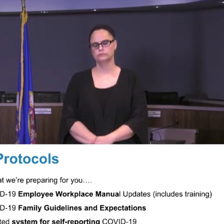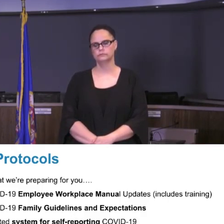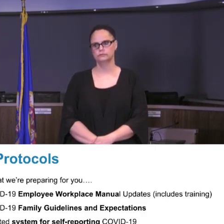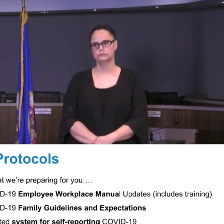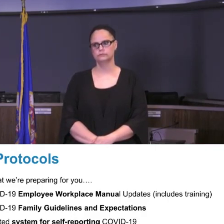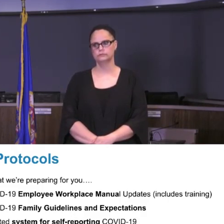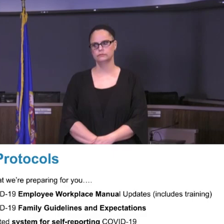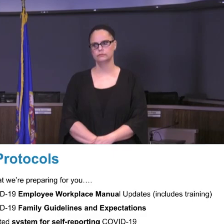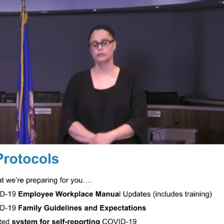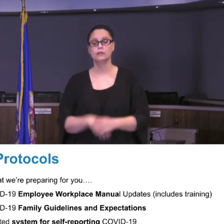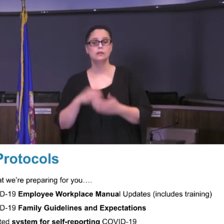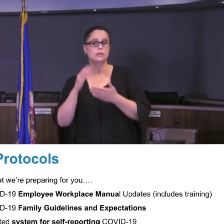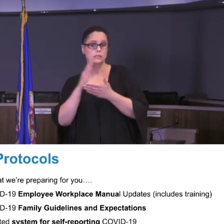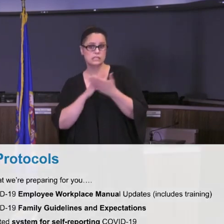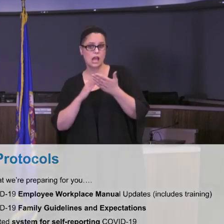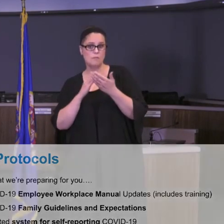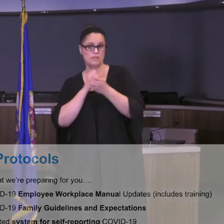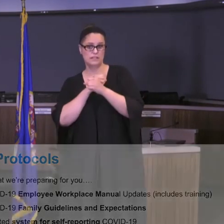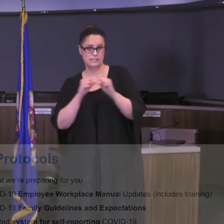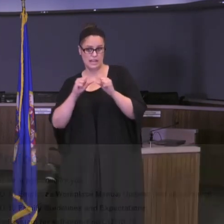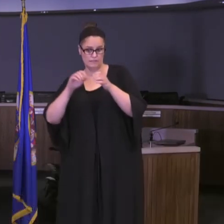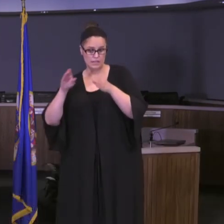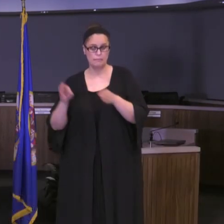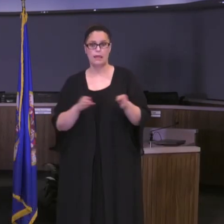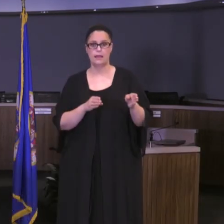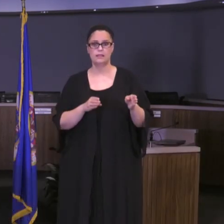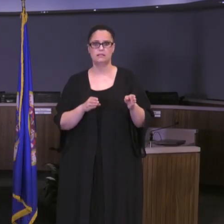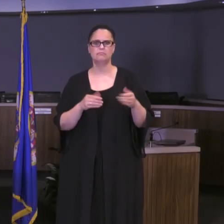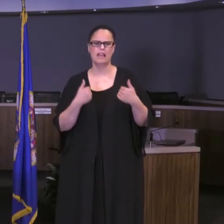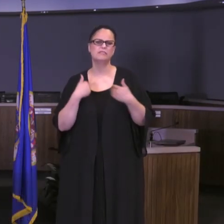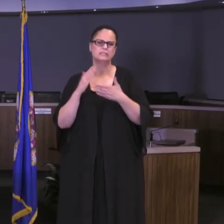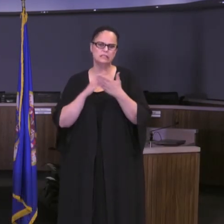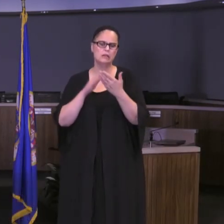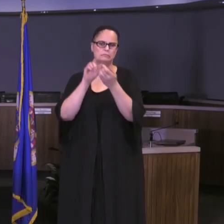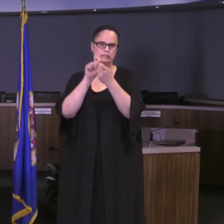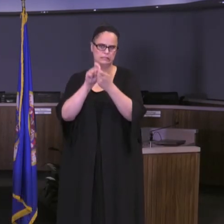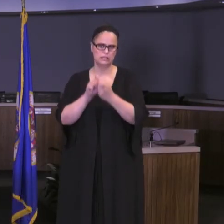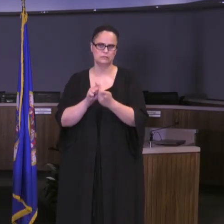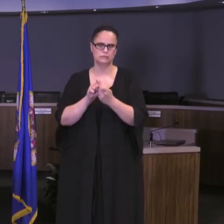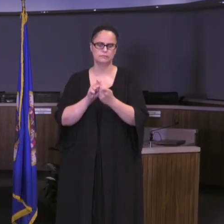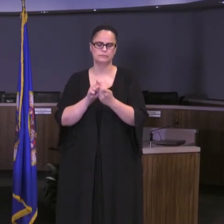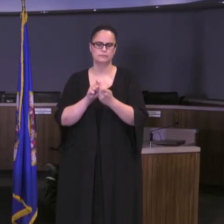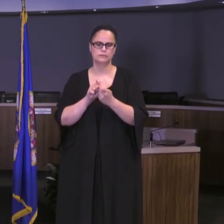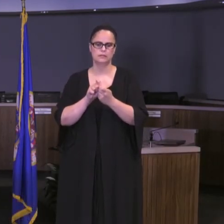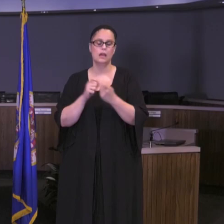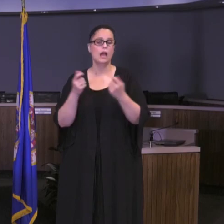Some of the safety planning that I'd like to go into a little bit of detail on, and I should mention is that we're